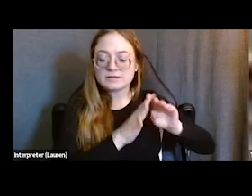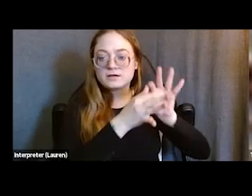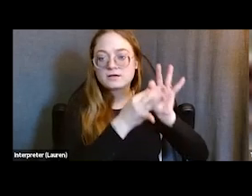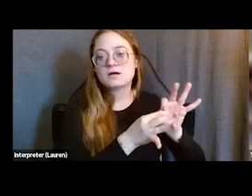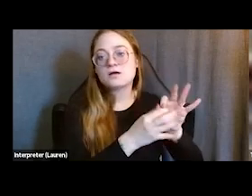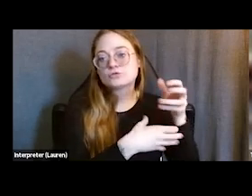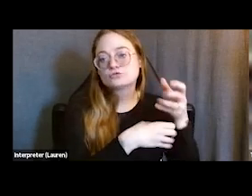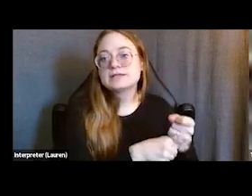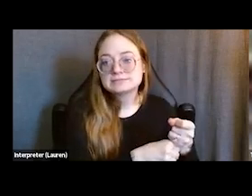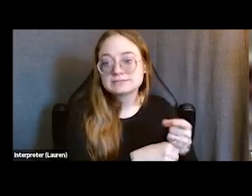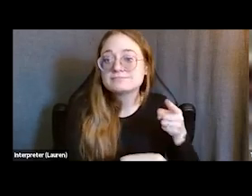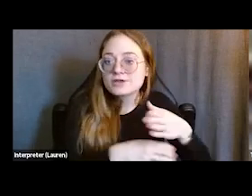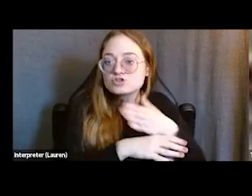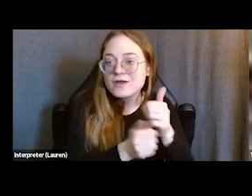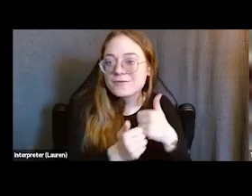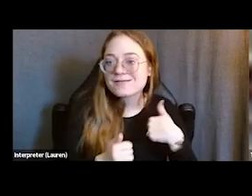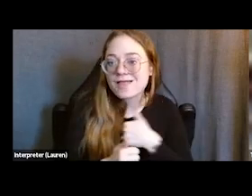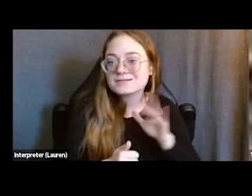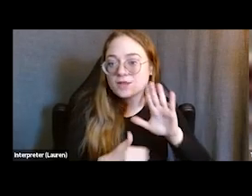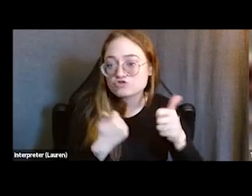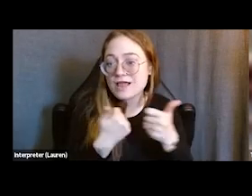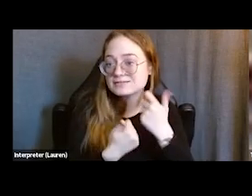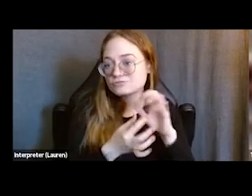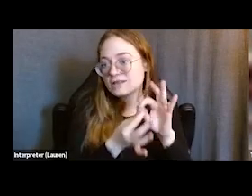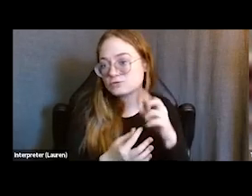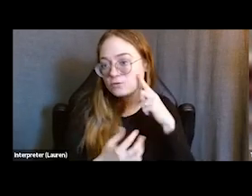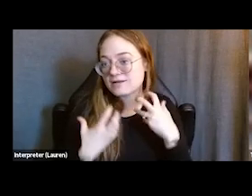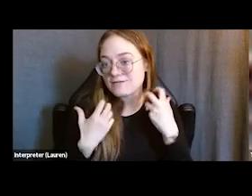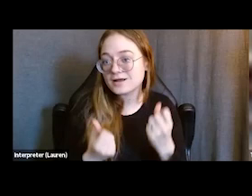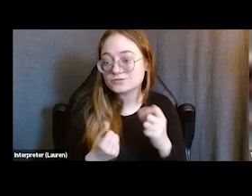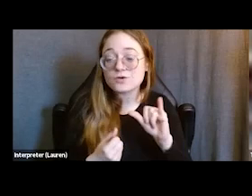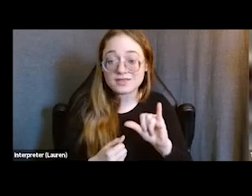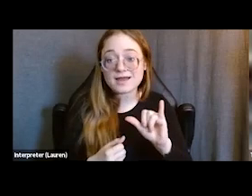what their mental health challenges are. So for us, our work is really to build relationships